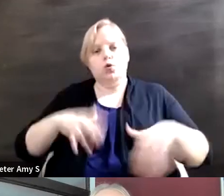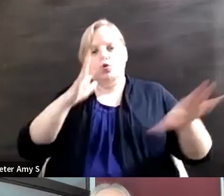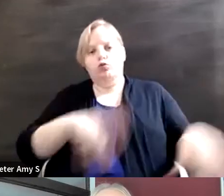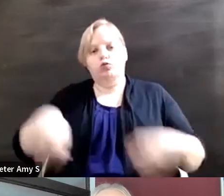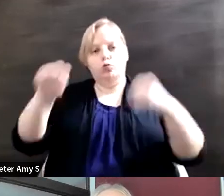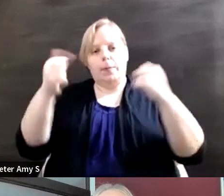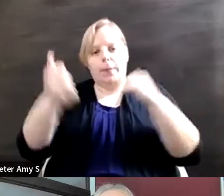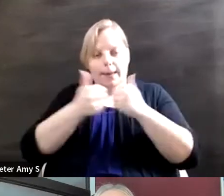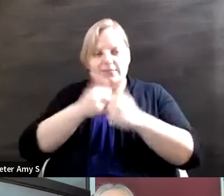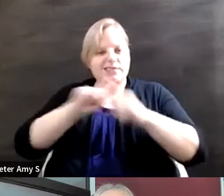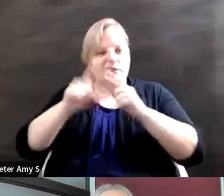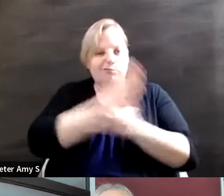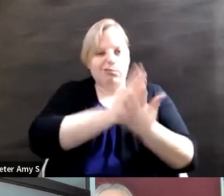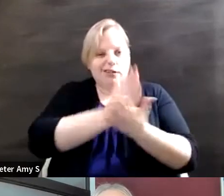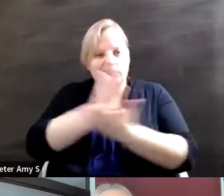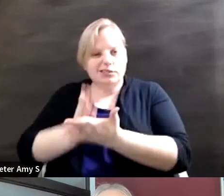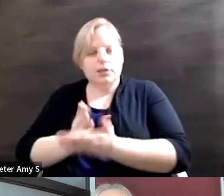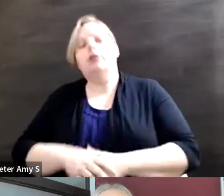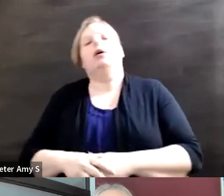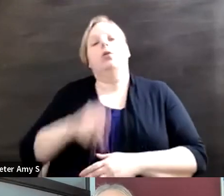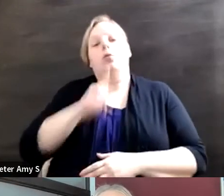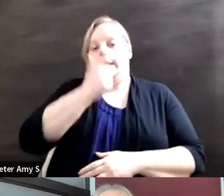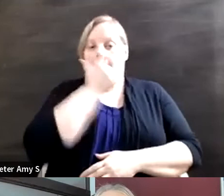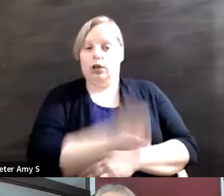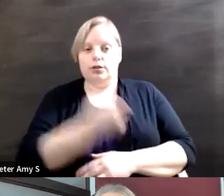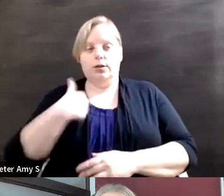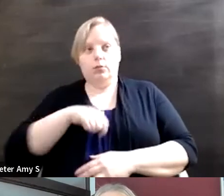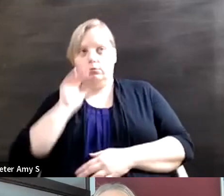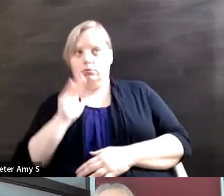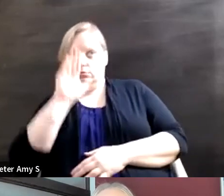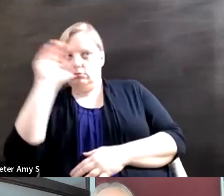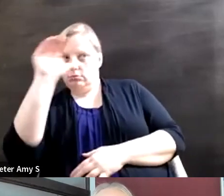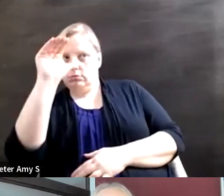what we kind of raise our hand on the paralympic side of the coin and say yes but in the paralympic